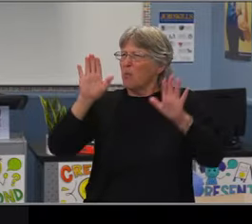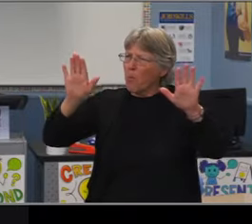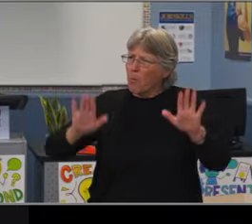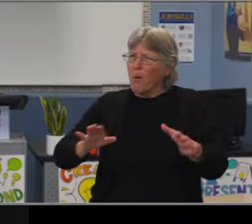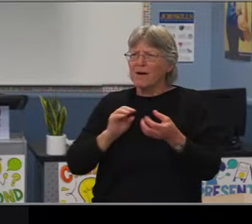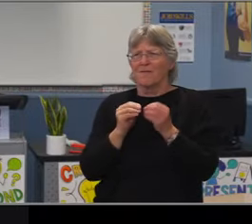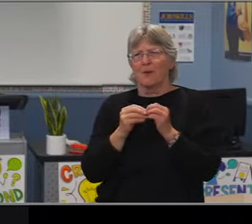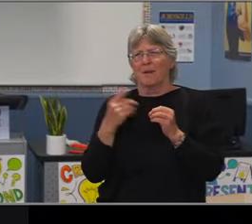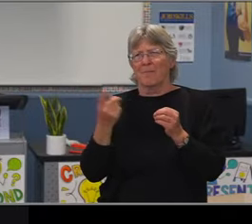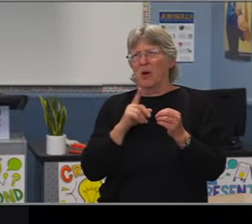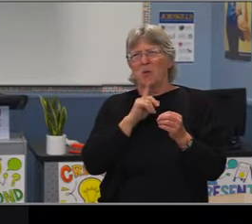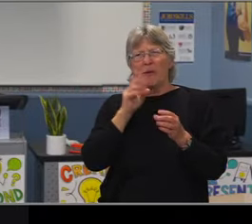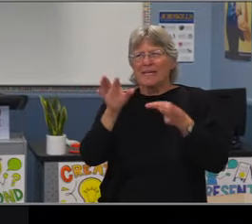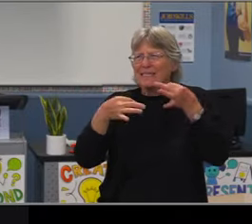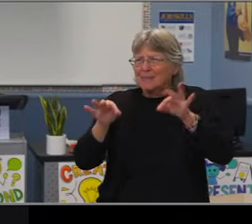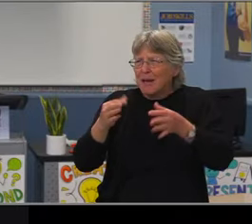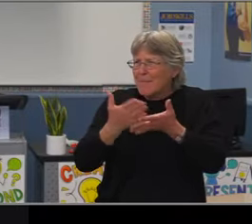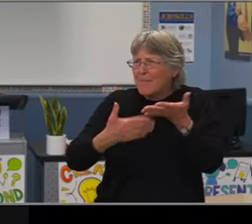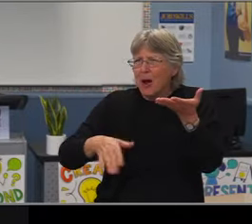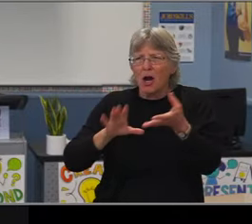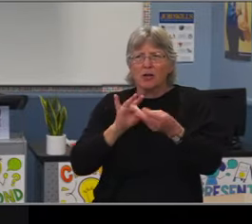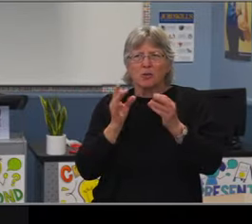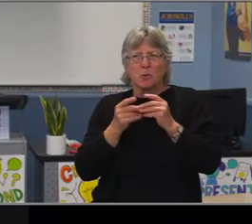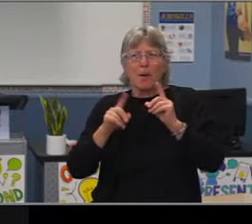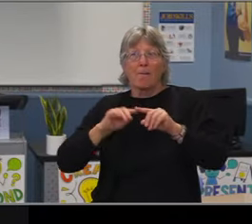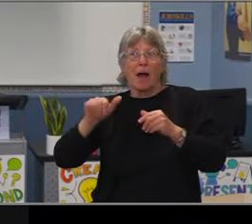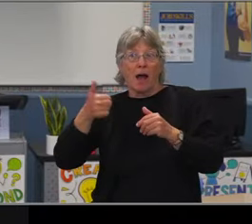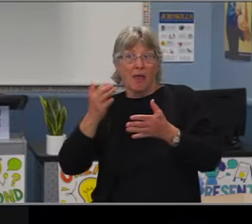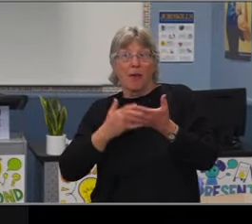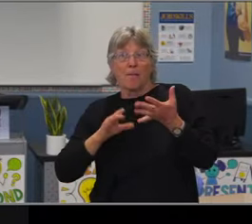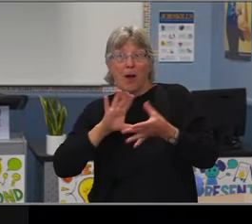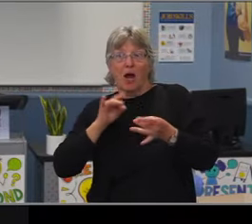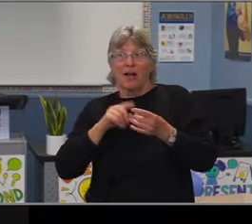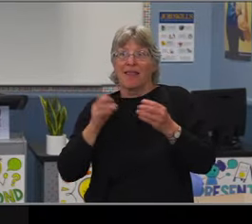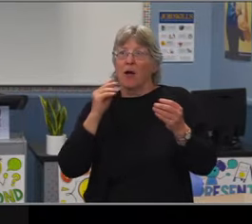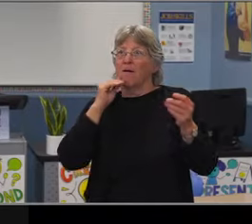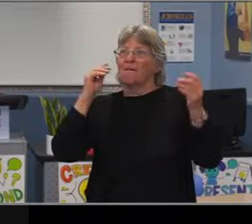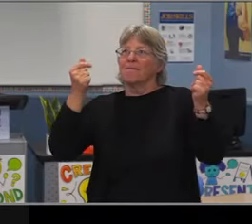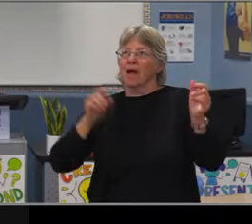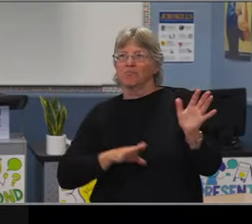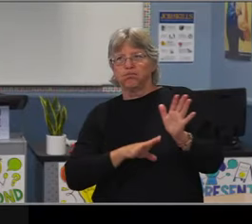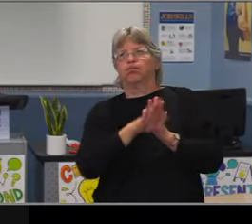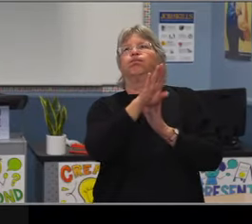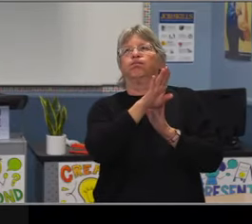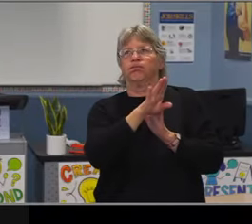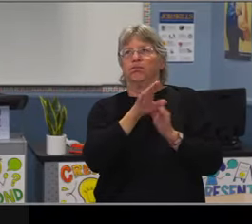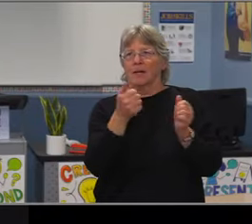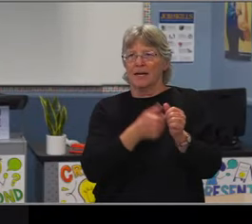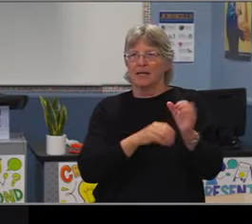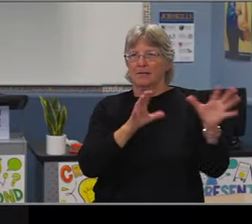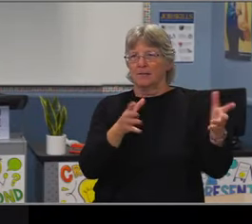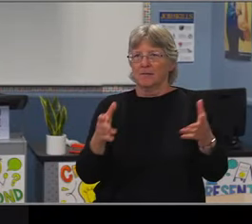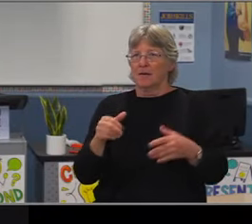across our subgroups groups as we looked at the system, and then for middle school we're looking to look at high school readiness. And then for high school,